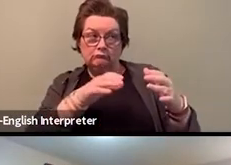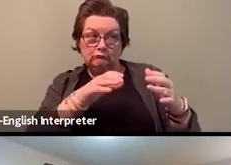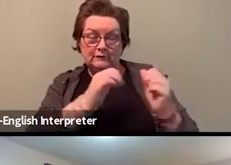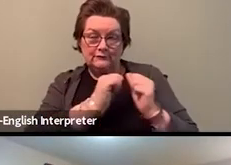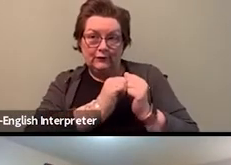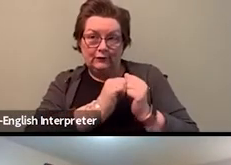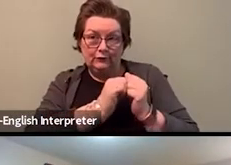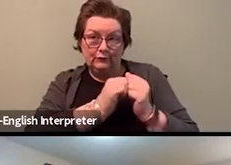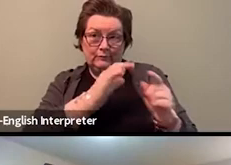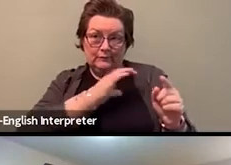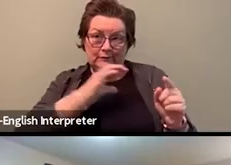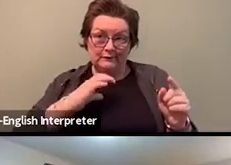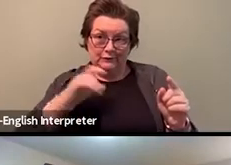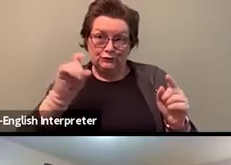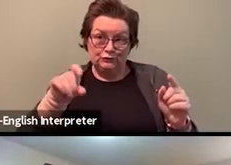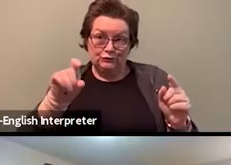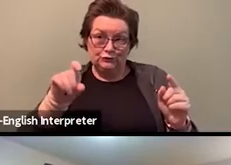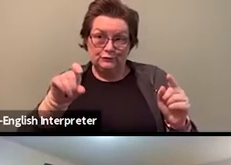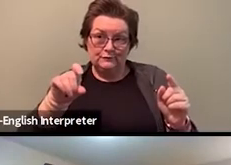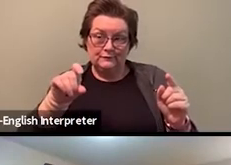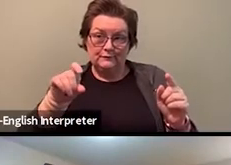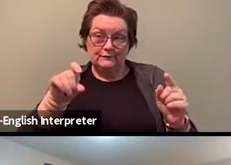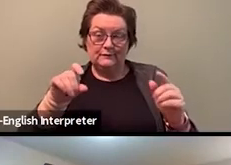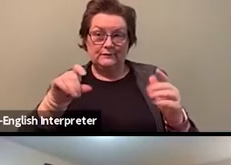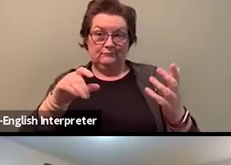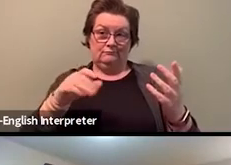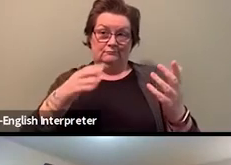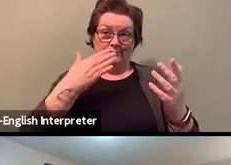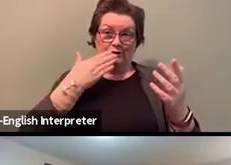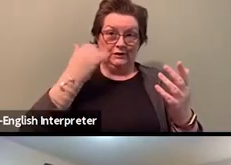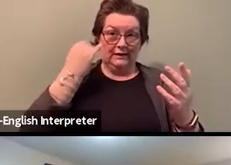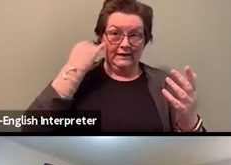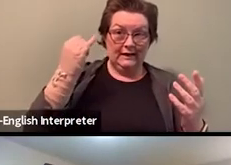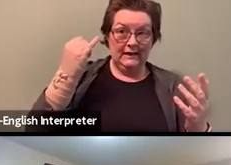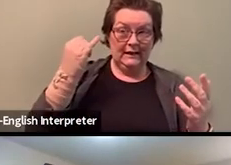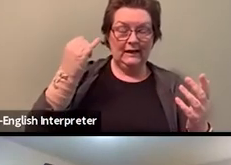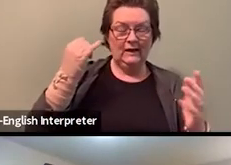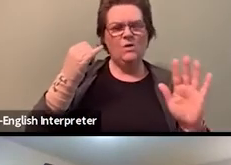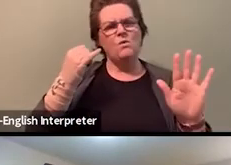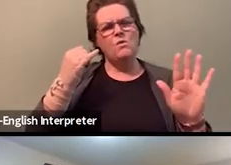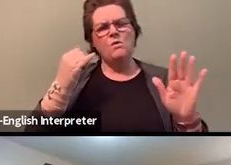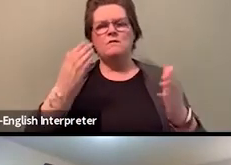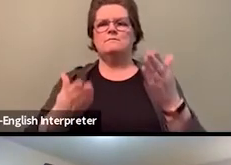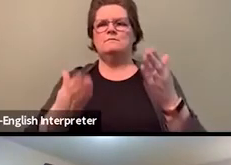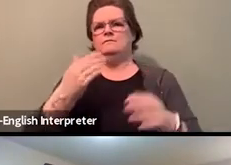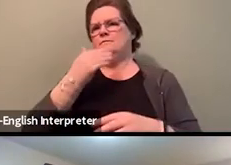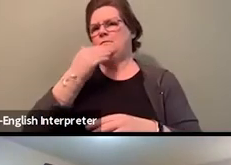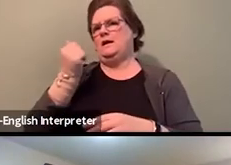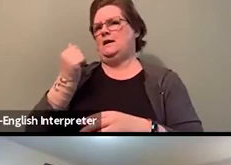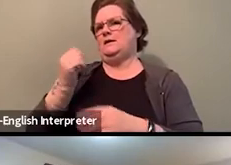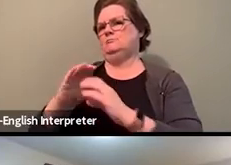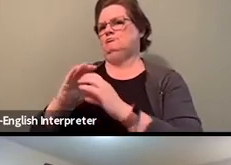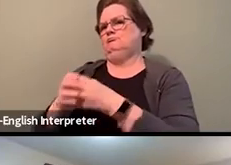of doing this with the employer? Should the unions still create its own committee? Would that be seen as duplicating work?